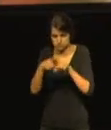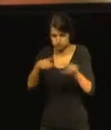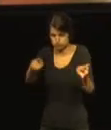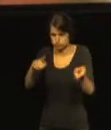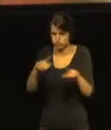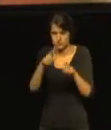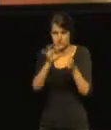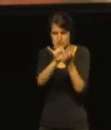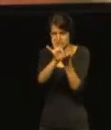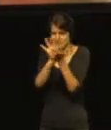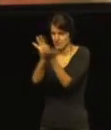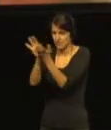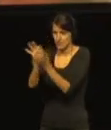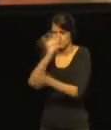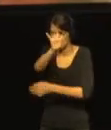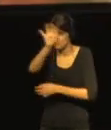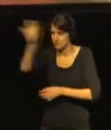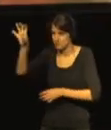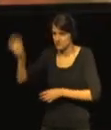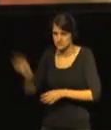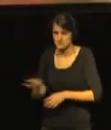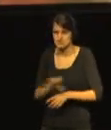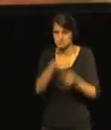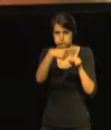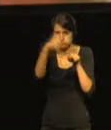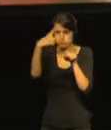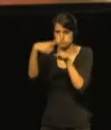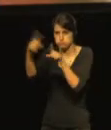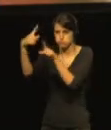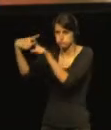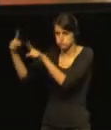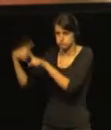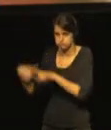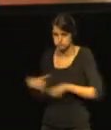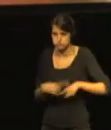There was an opportunity to make more people understand deafblindness